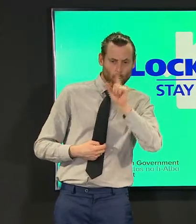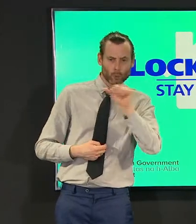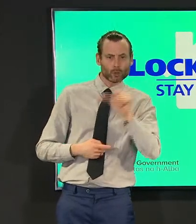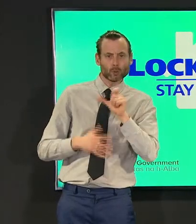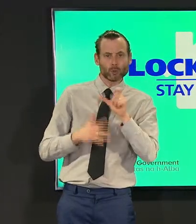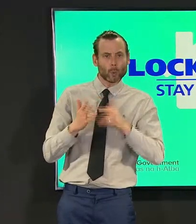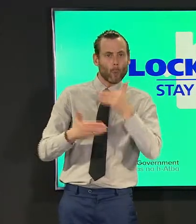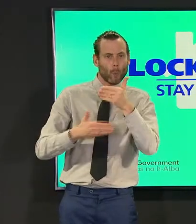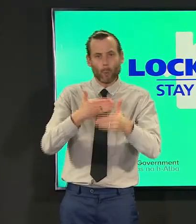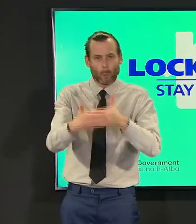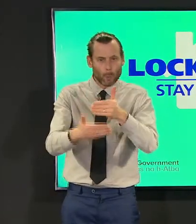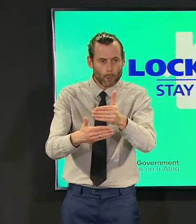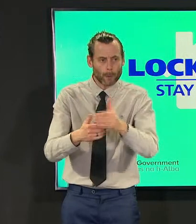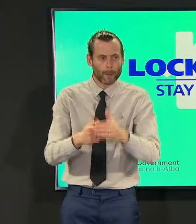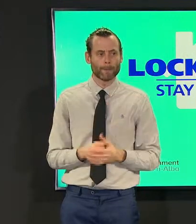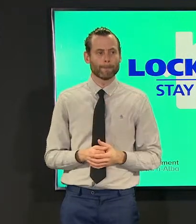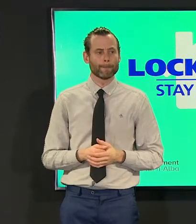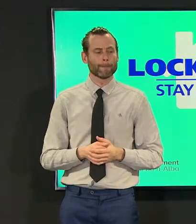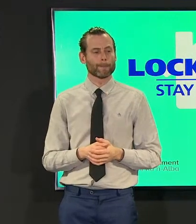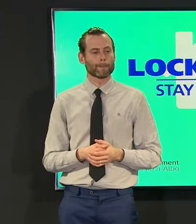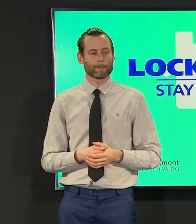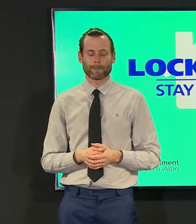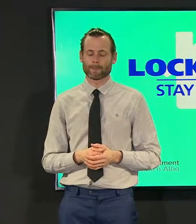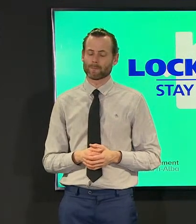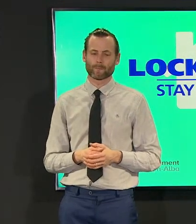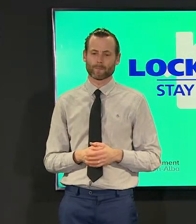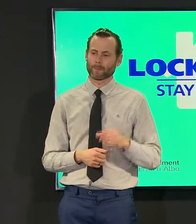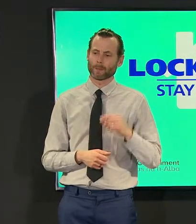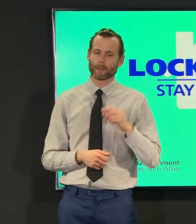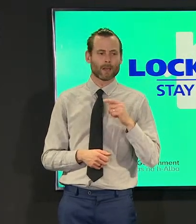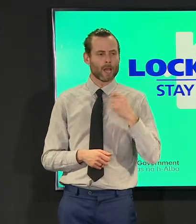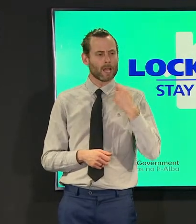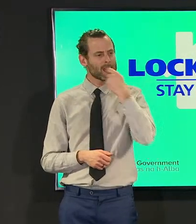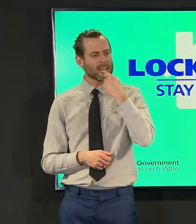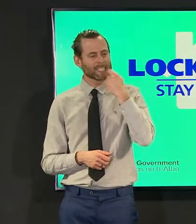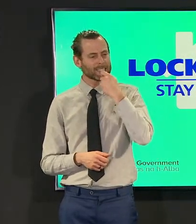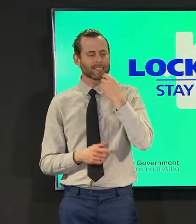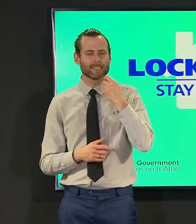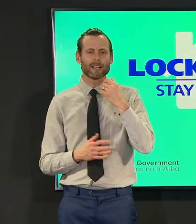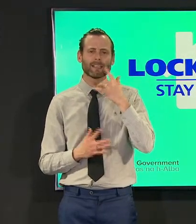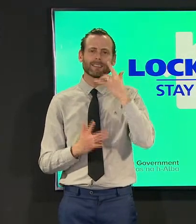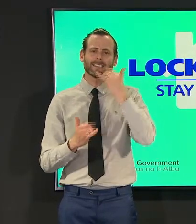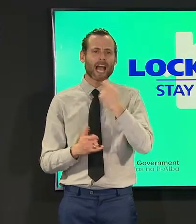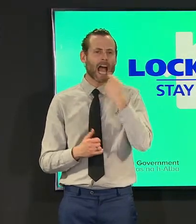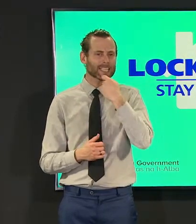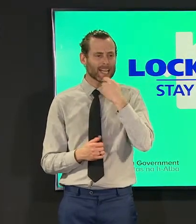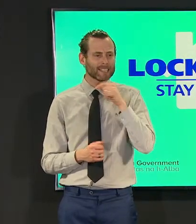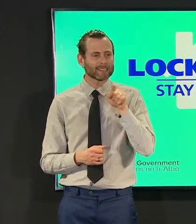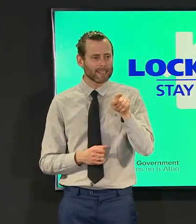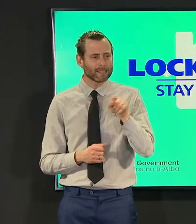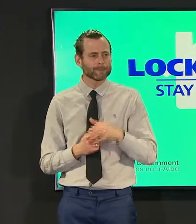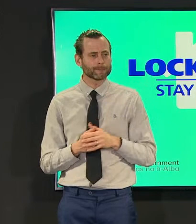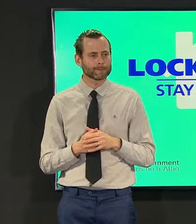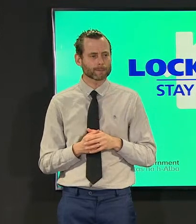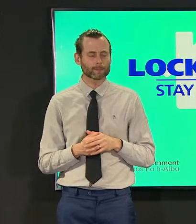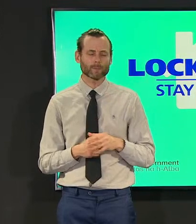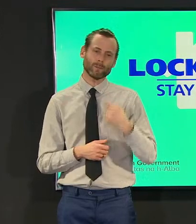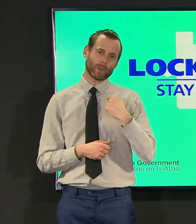uh before i pass to jason you'll know i know you'll know chris um that we have recently expanded